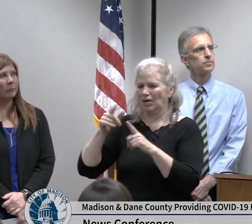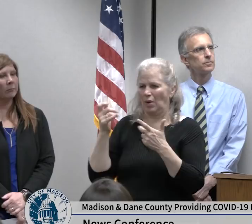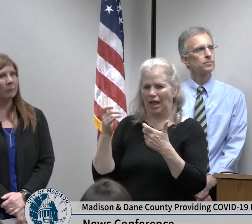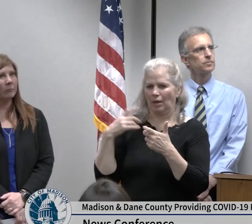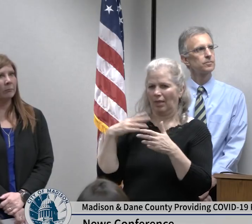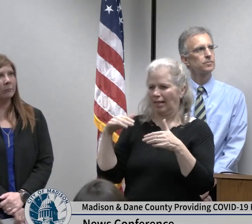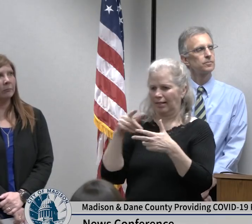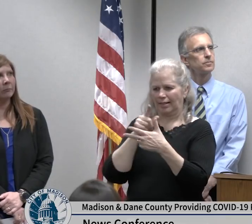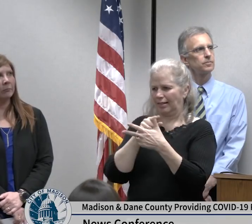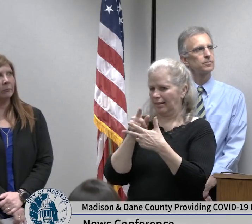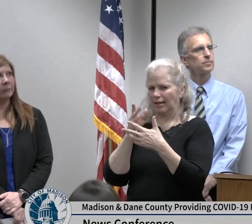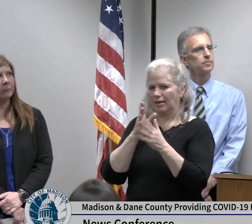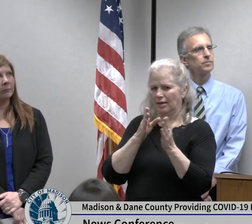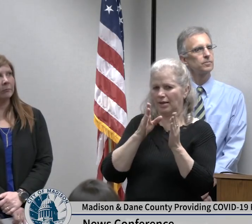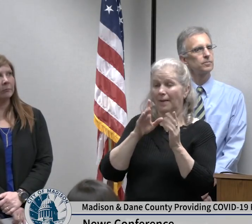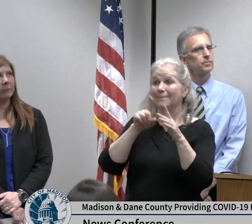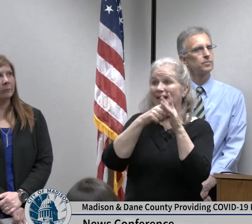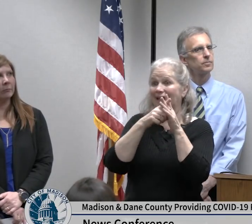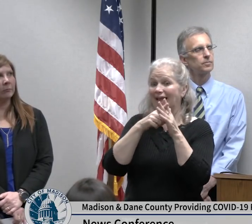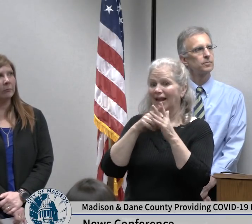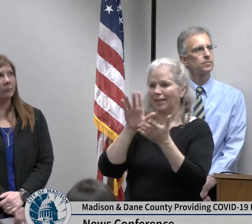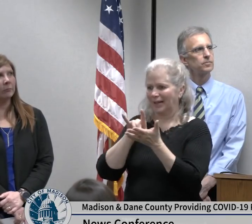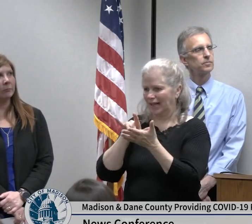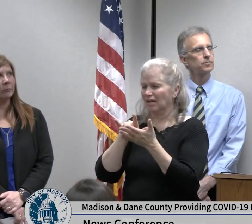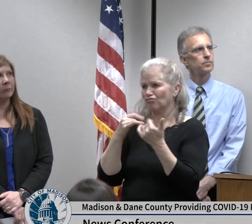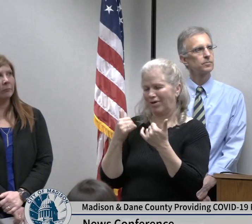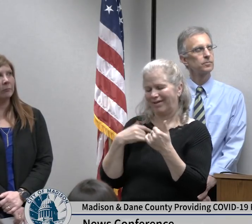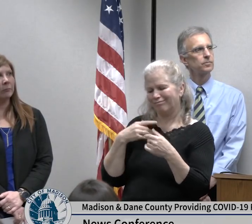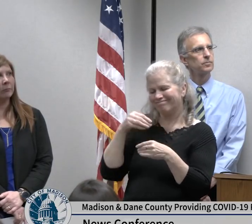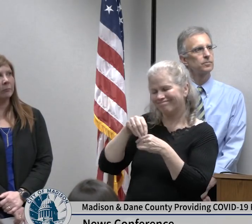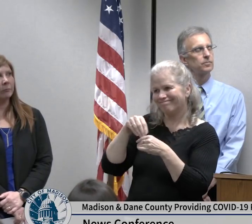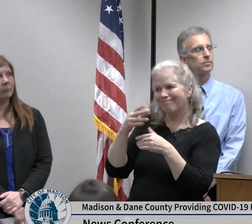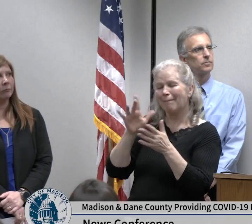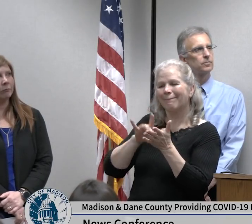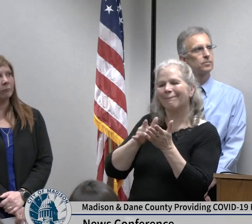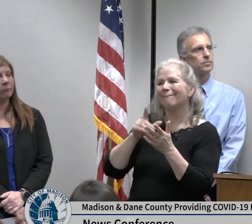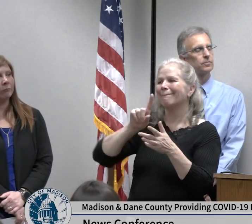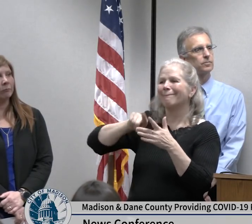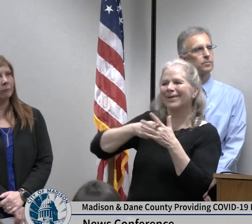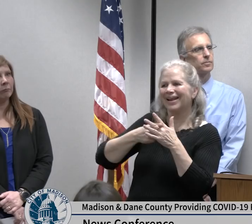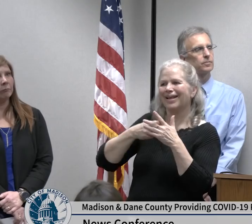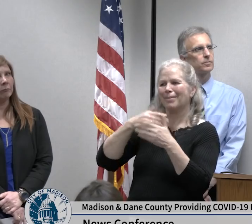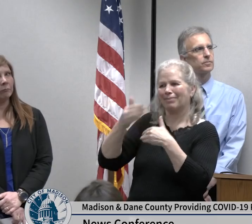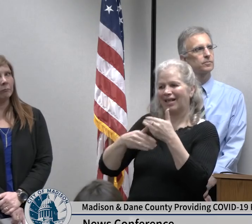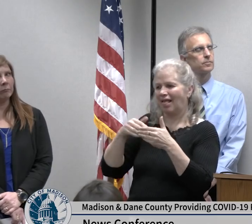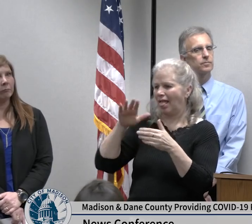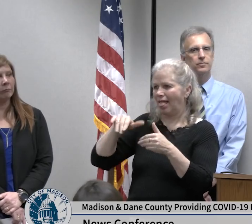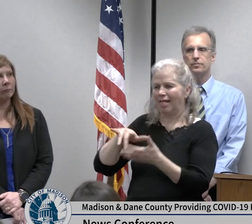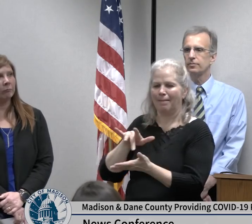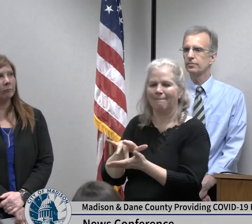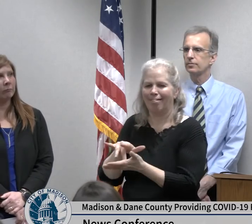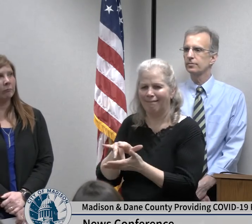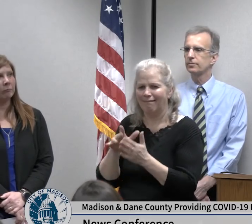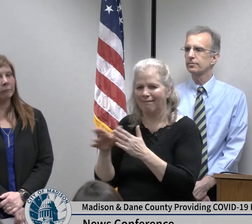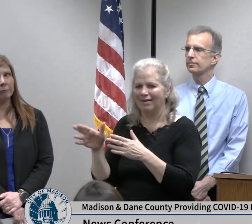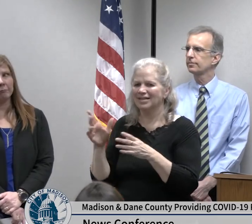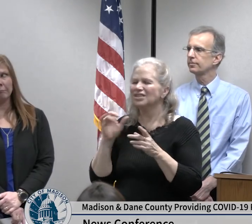sort of ramping up and preparing stage right now so I think that's actually quite similar